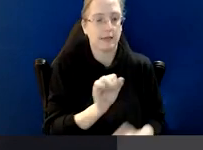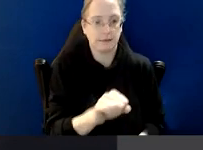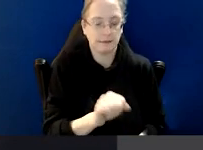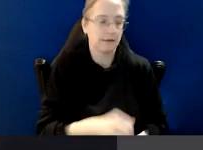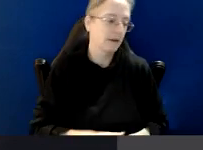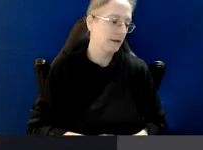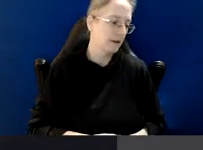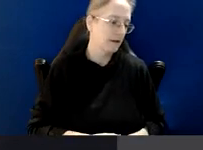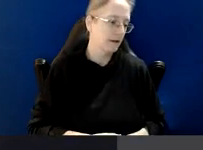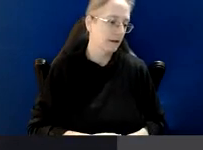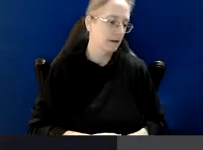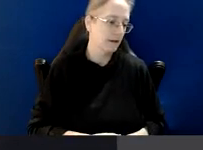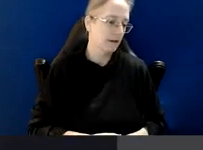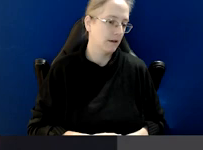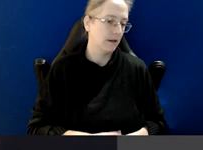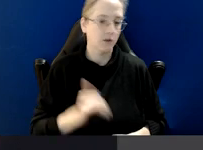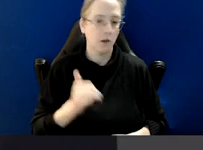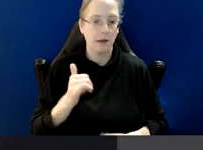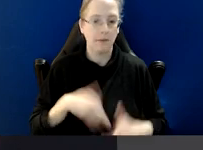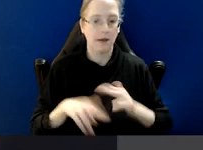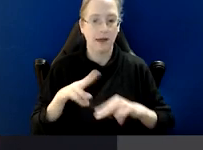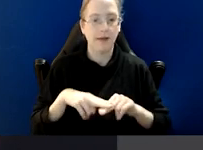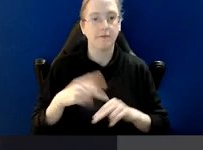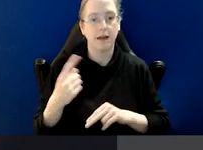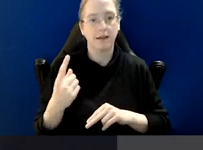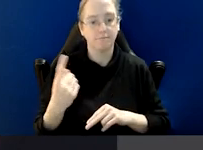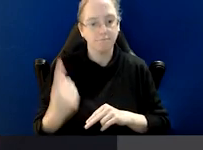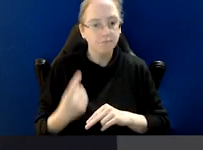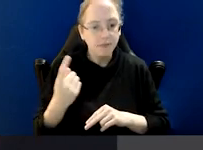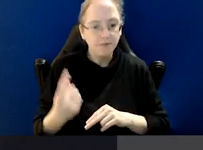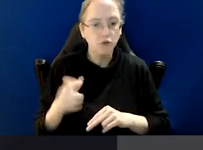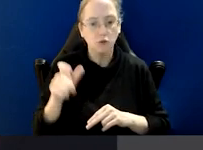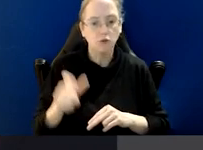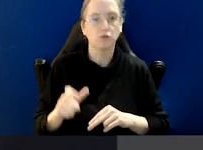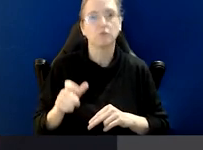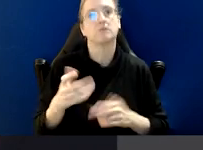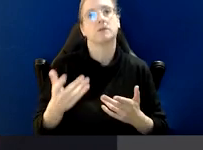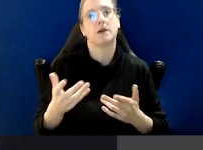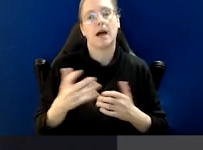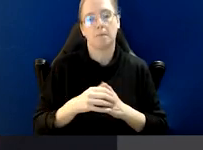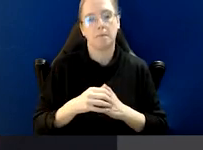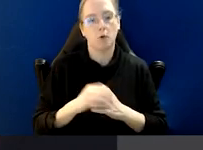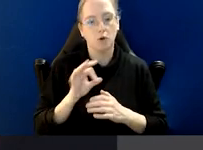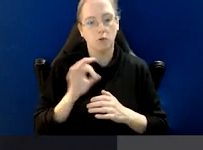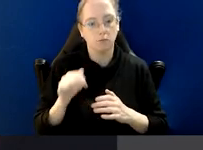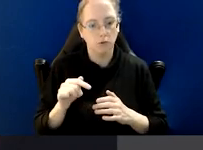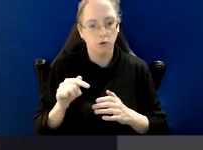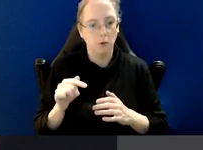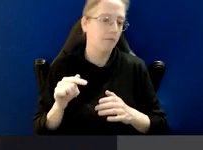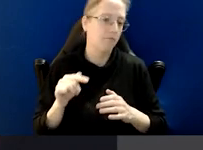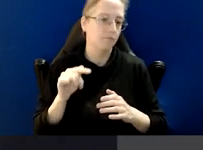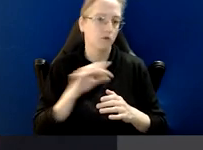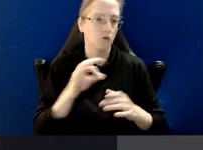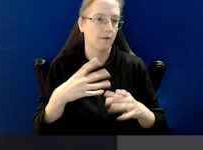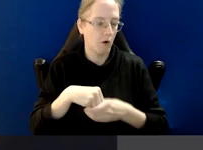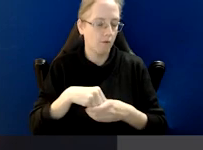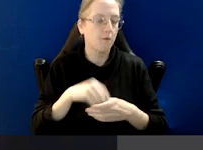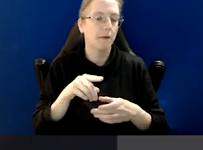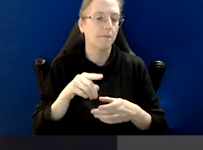For example, if they concern individuals who are still in office. On the other hand, there may be little